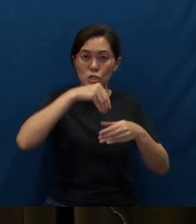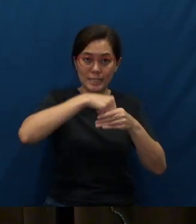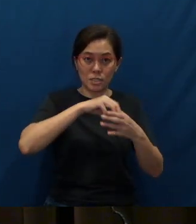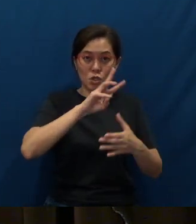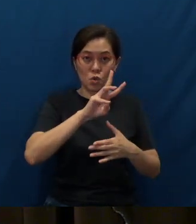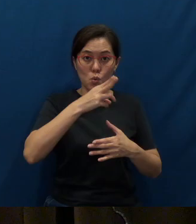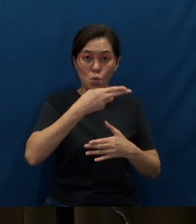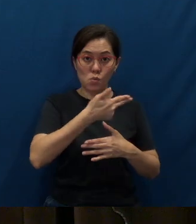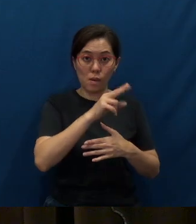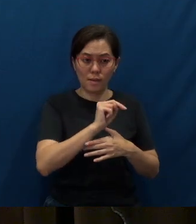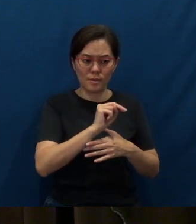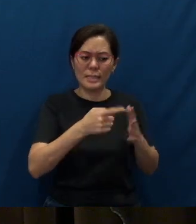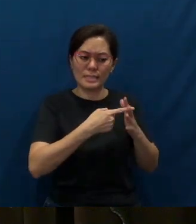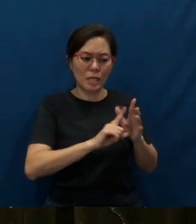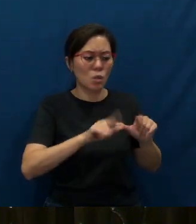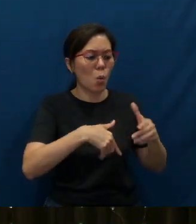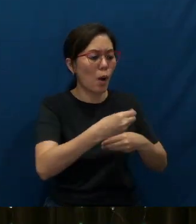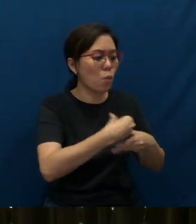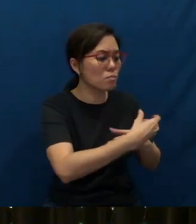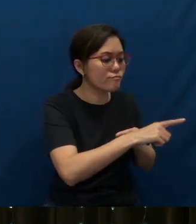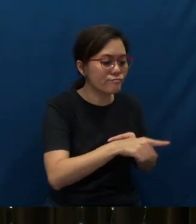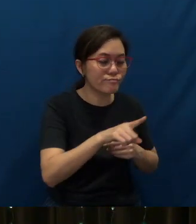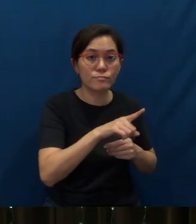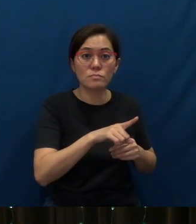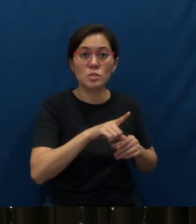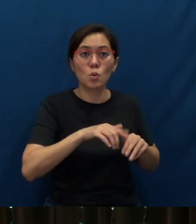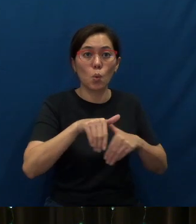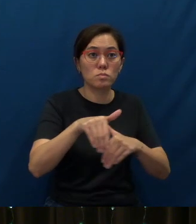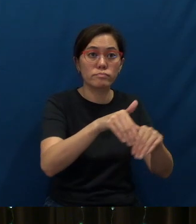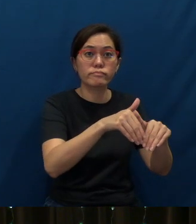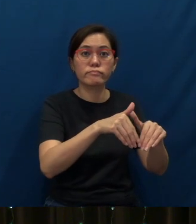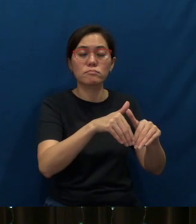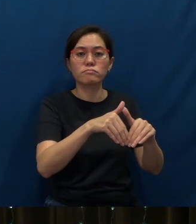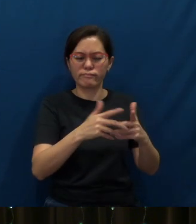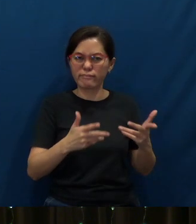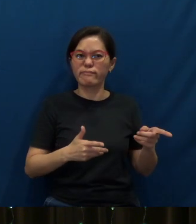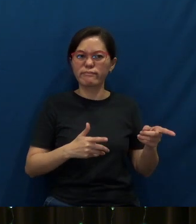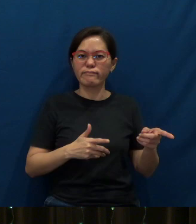they started going out into the streets despite the virus.